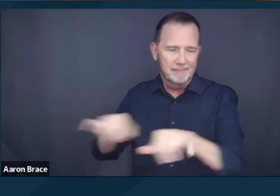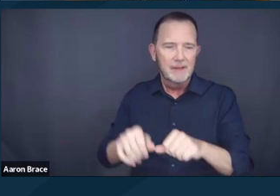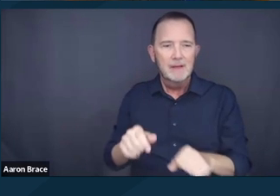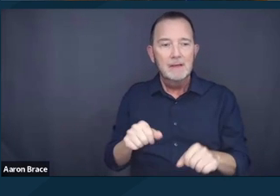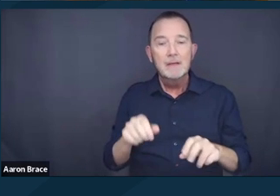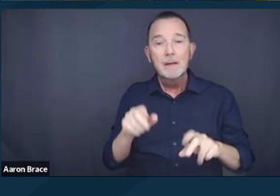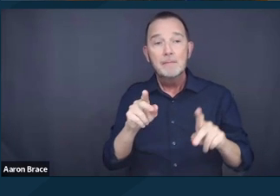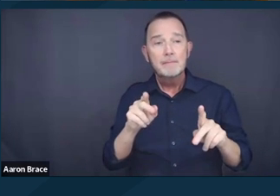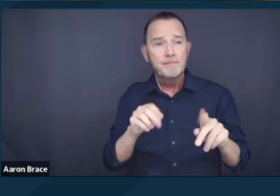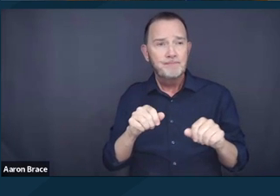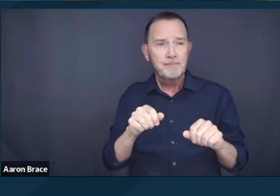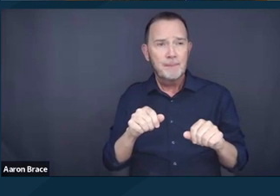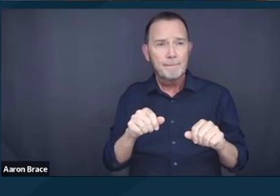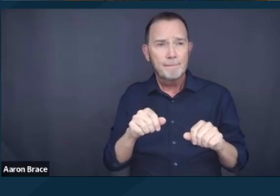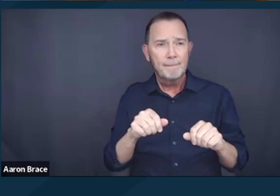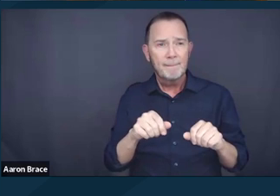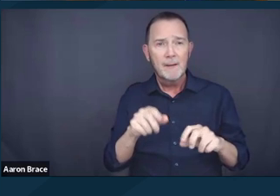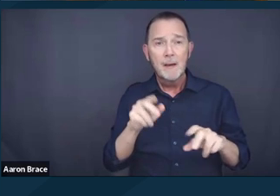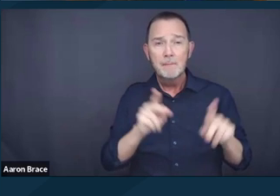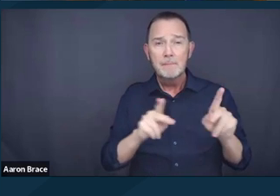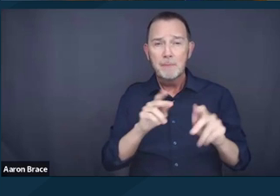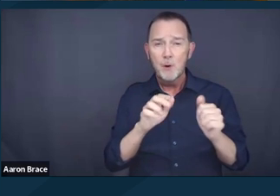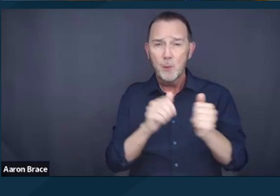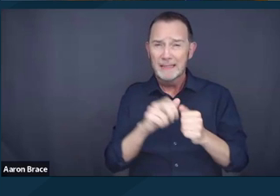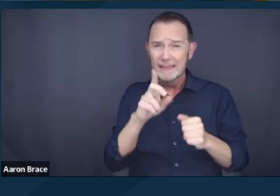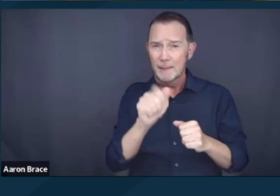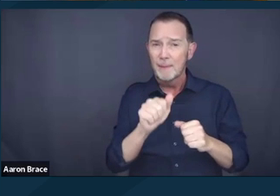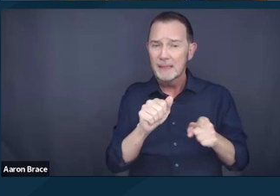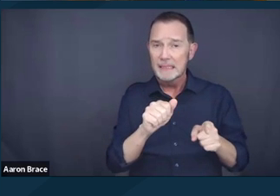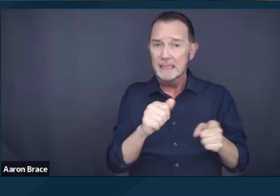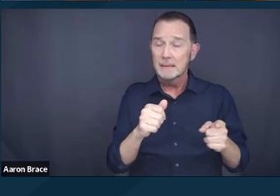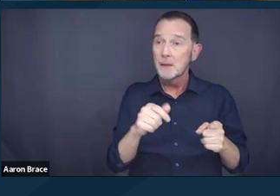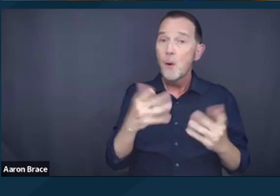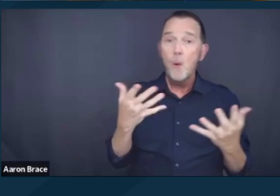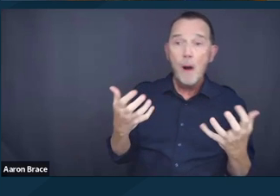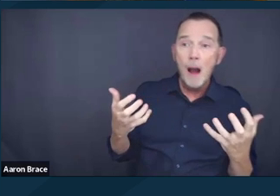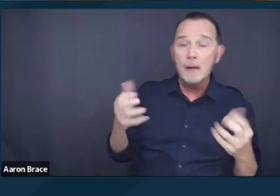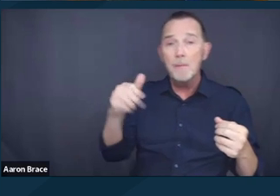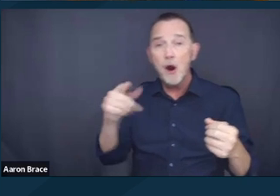less than 5% of US housing is accessible for moderate mobility disabilities,